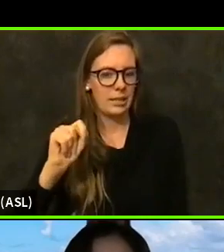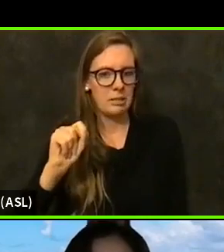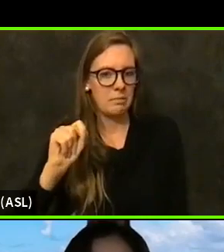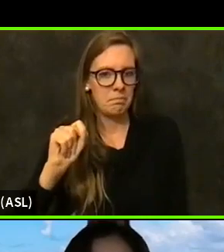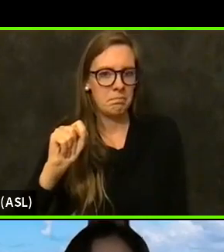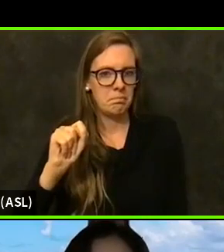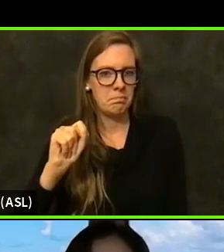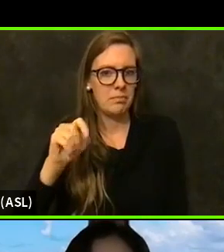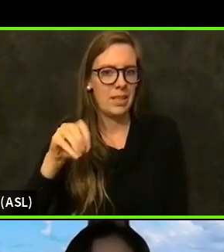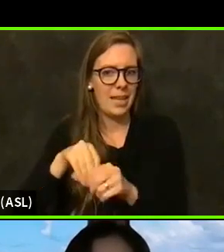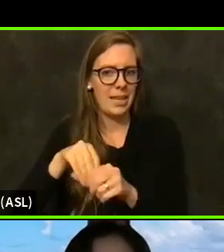I did.